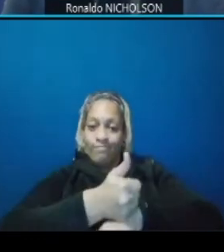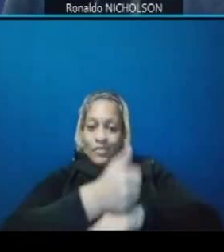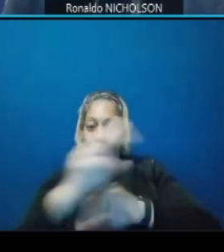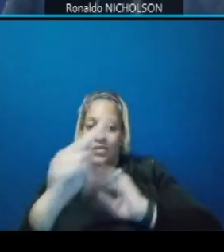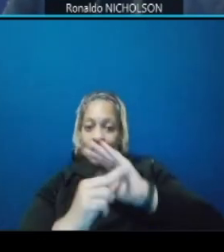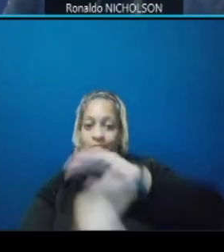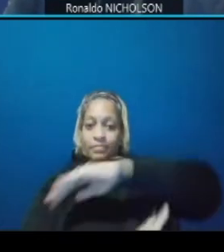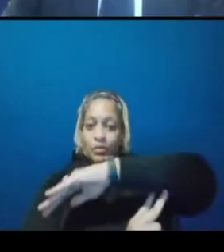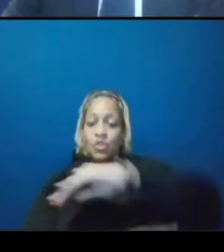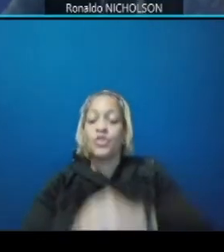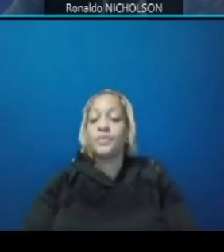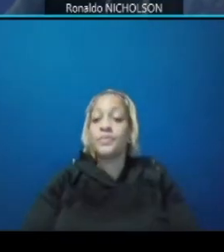and finally